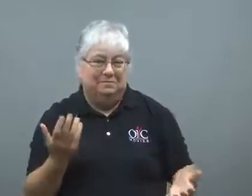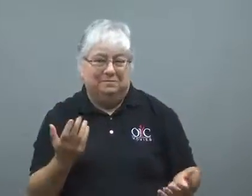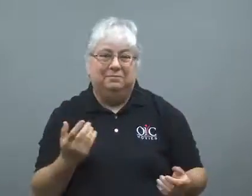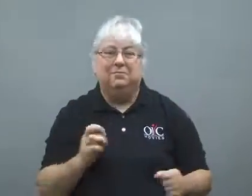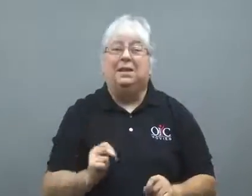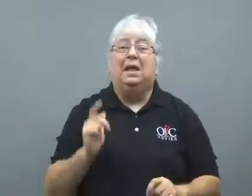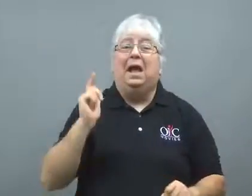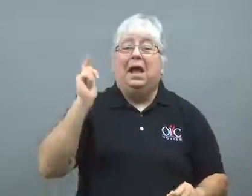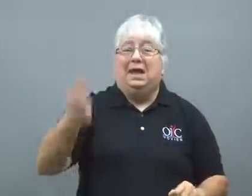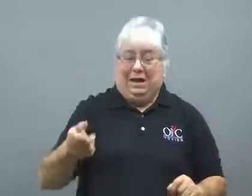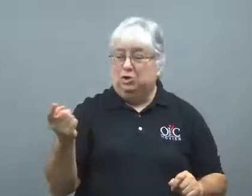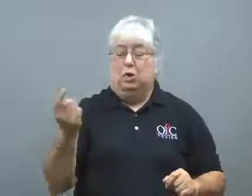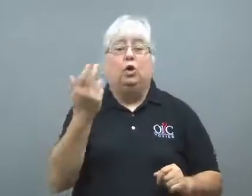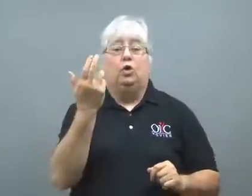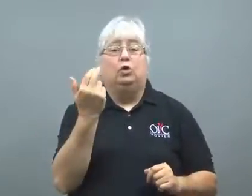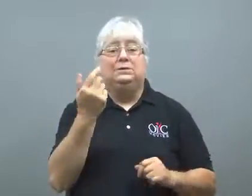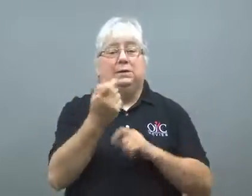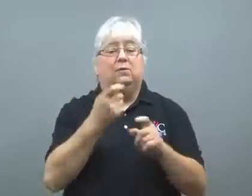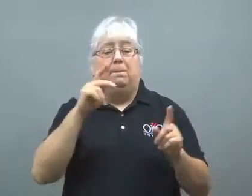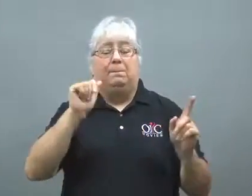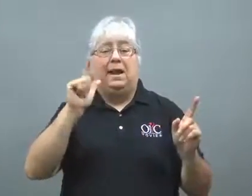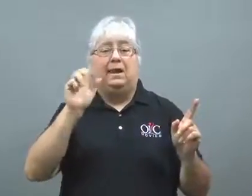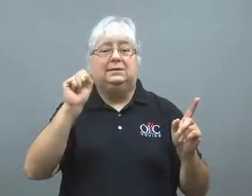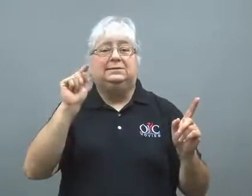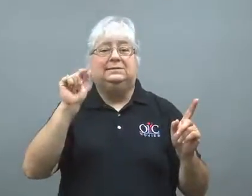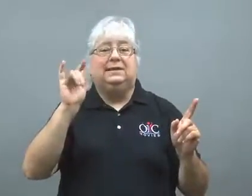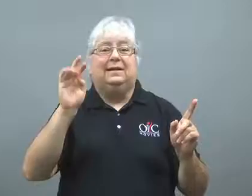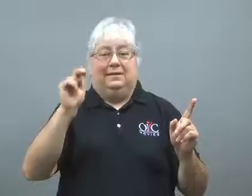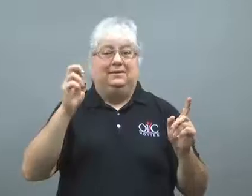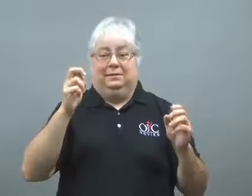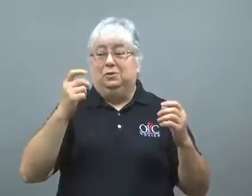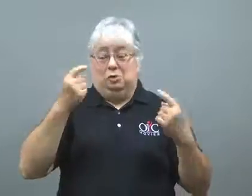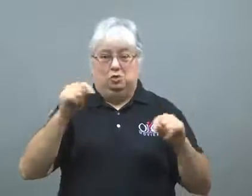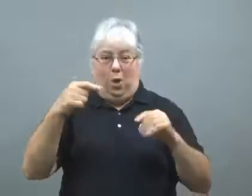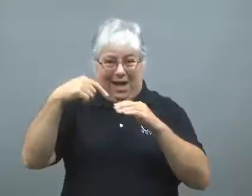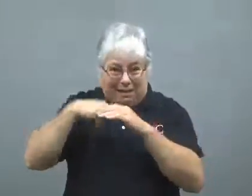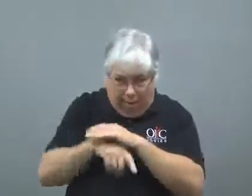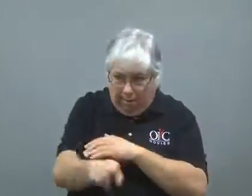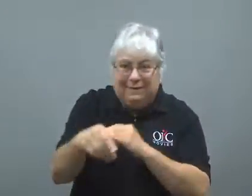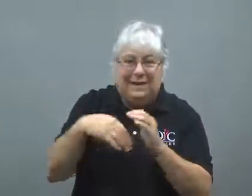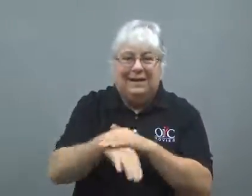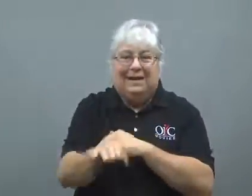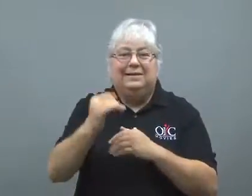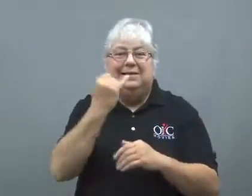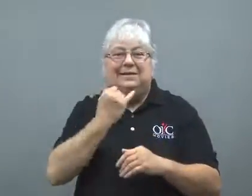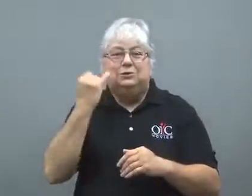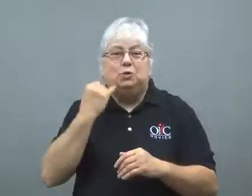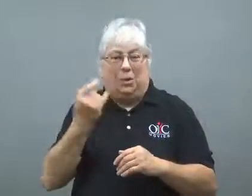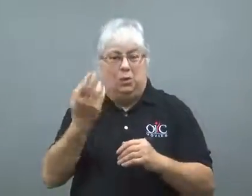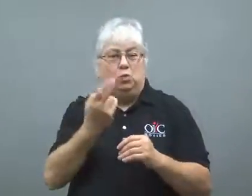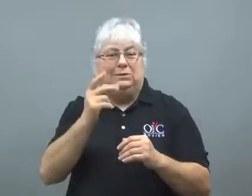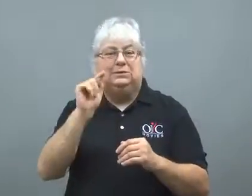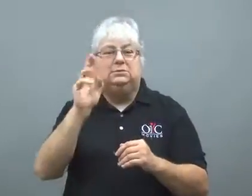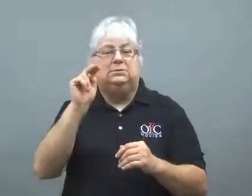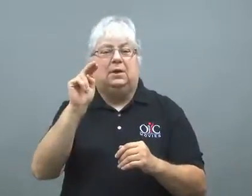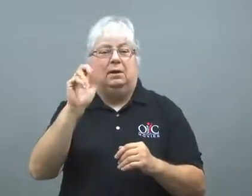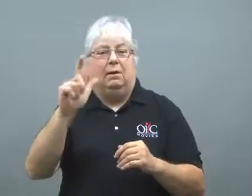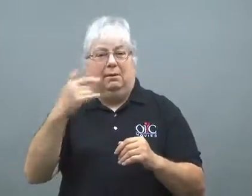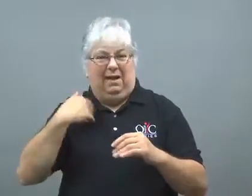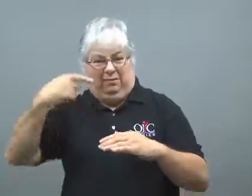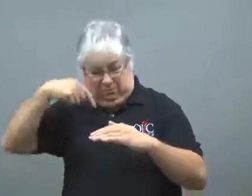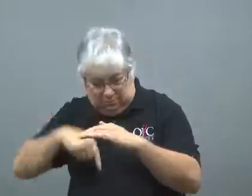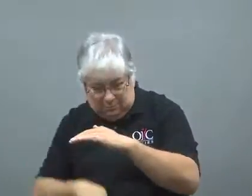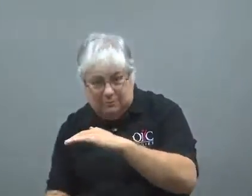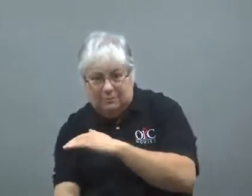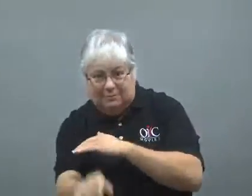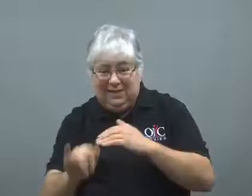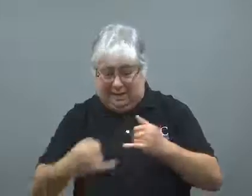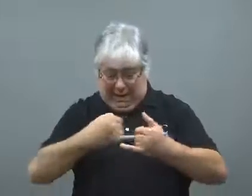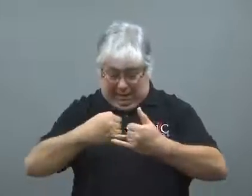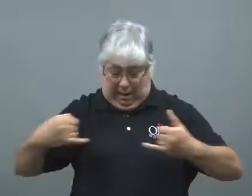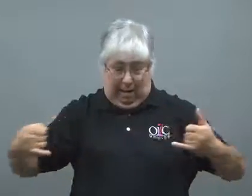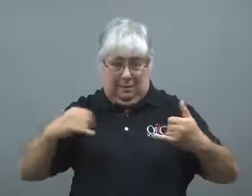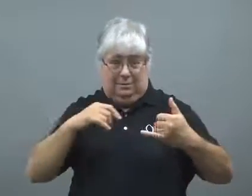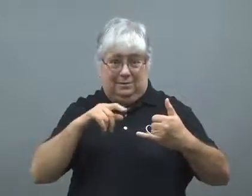Later on, a group of 13 from Palestine used a tunnel to try to sneak into Israel.